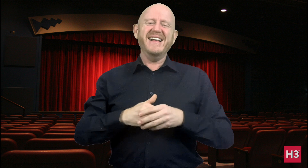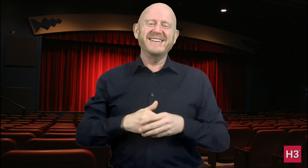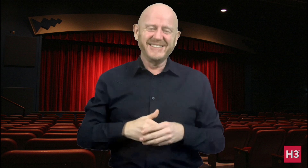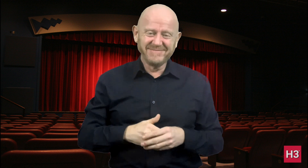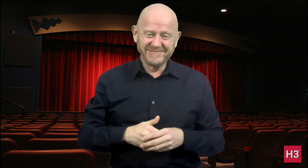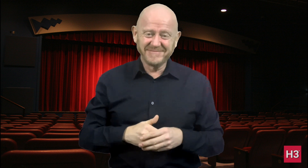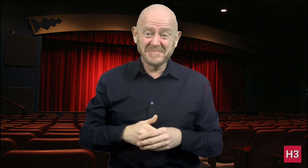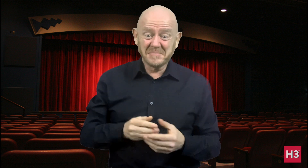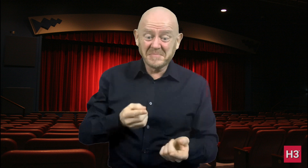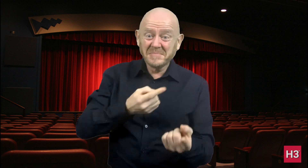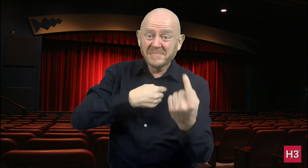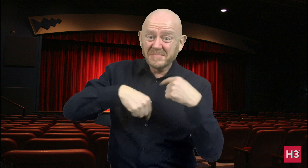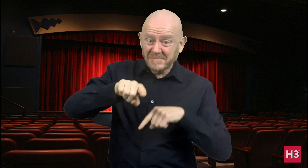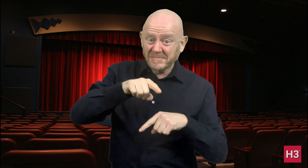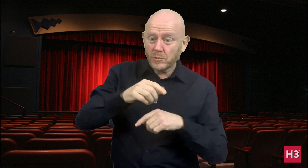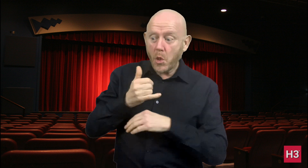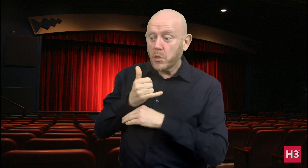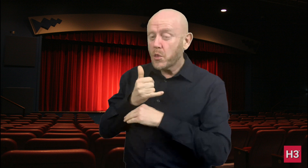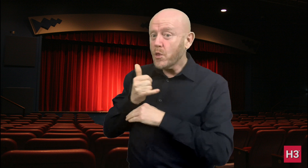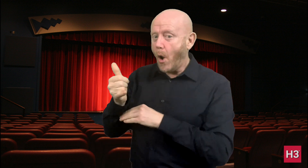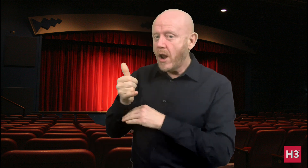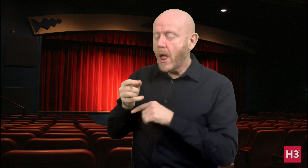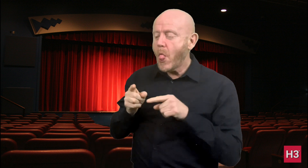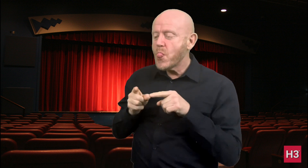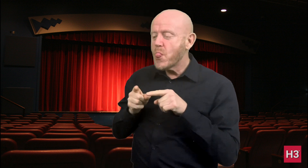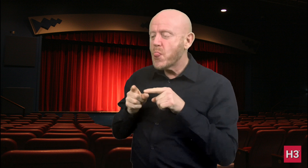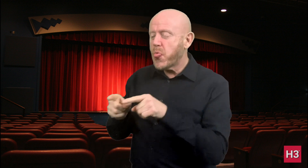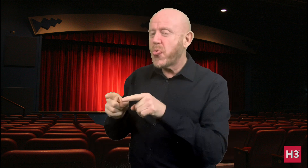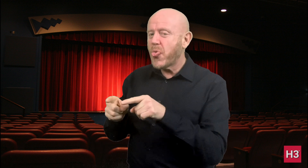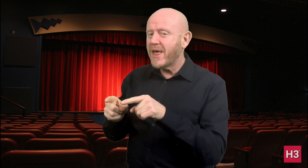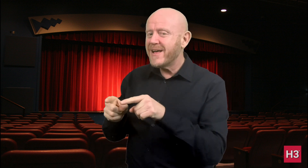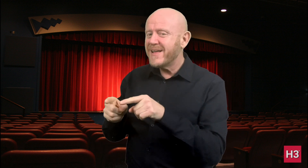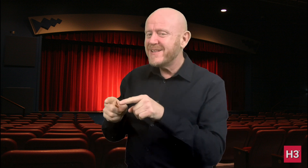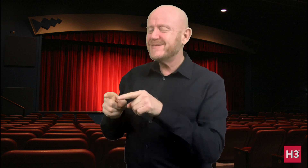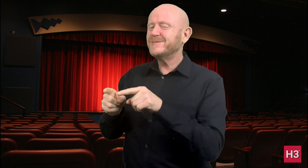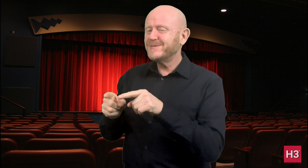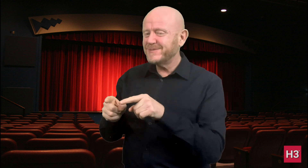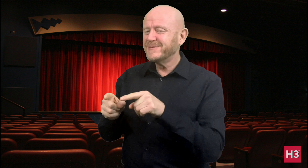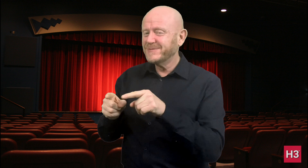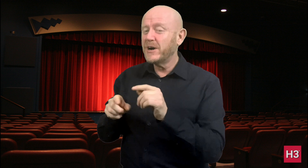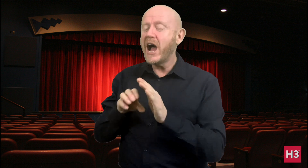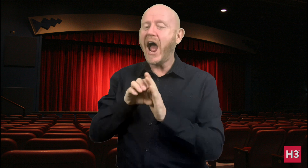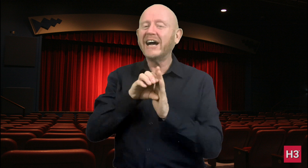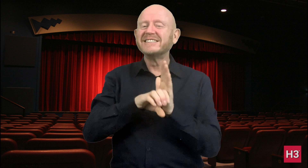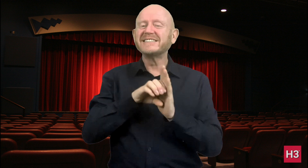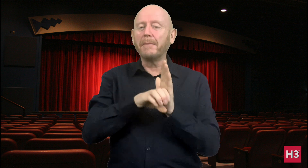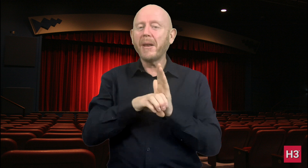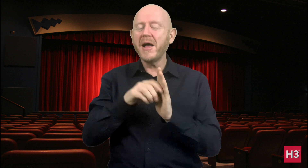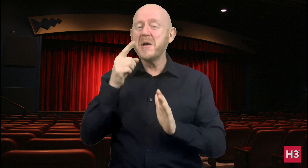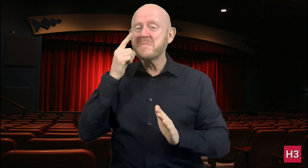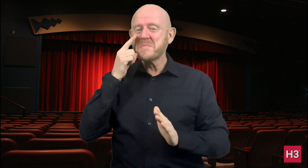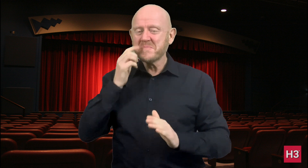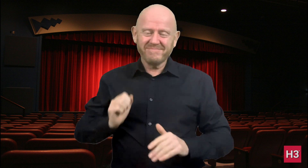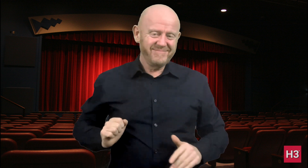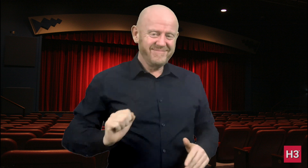Today we will call some people and prank them. Today's episode is: "Turn Around".